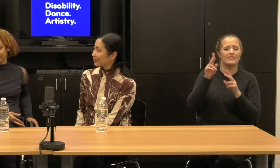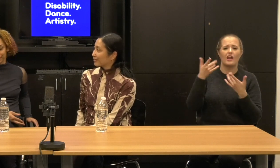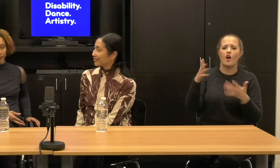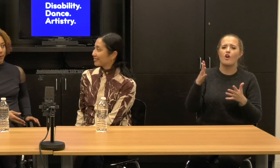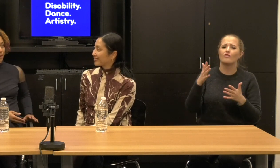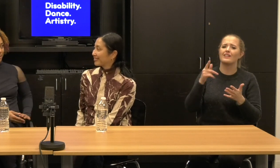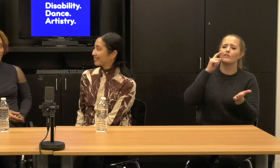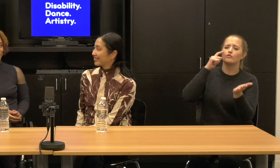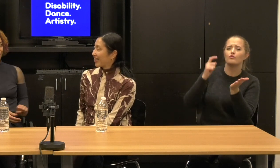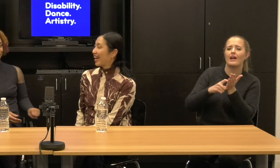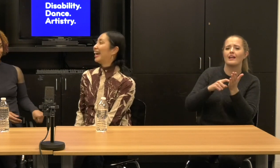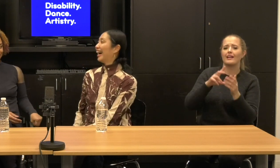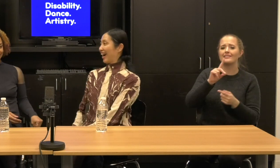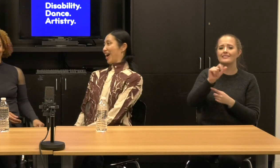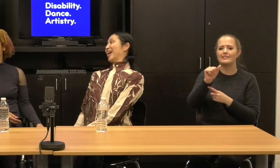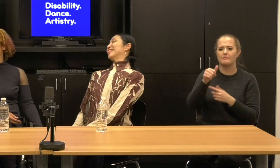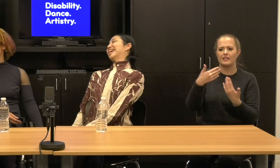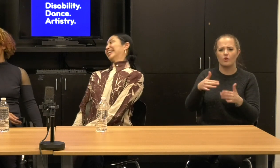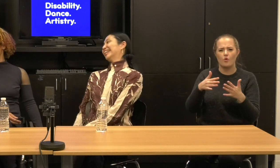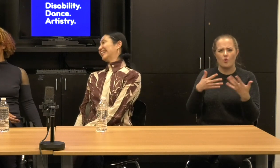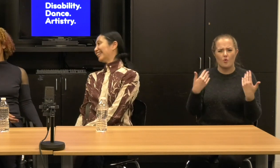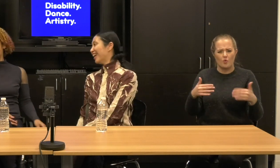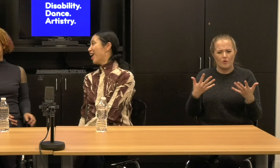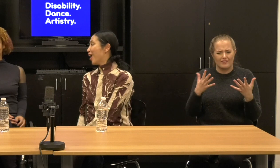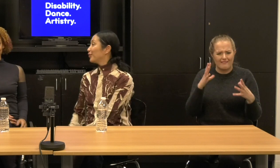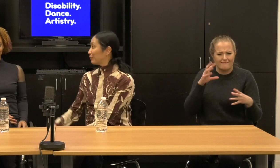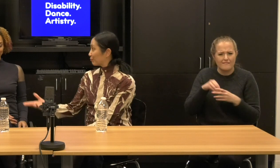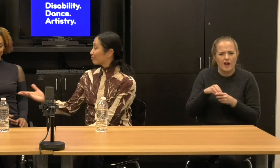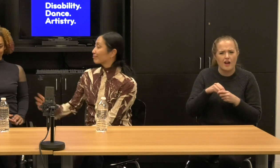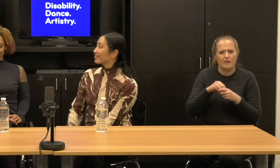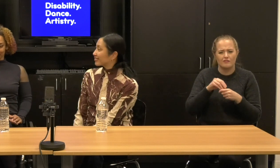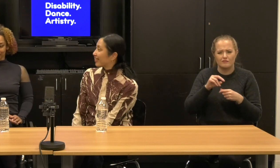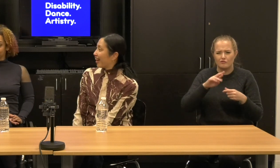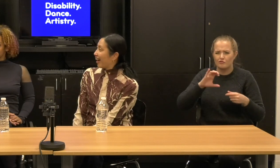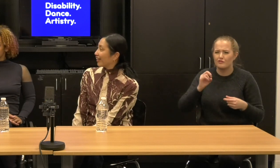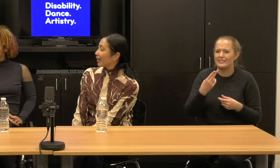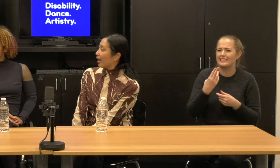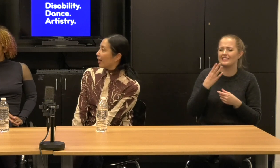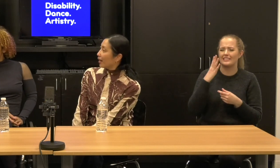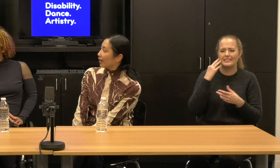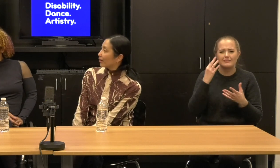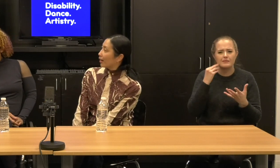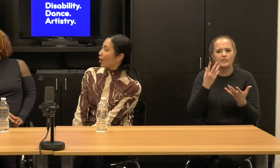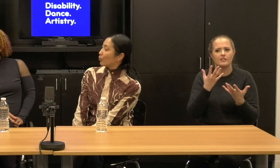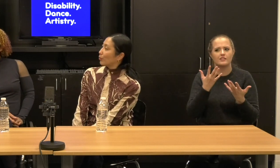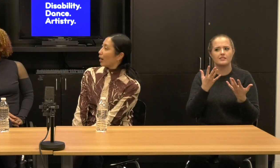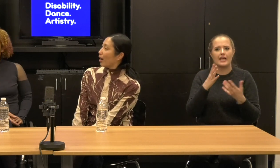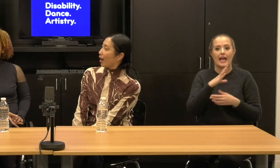an innovative force . So it's like we're talking about the venue, right as a venue.